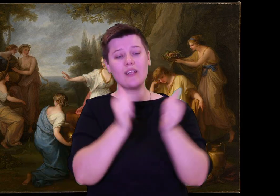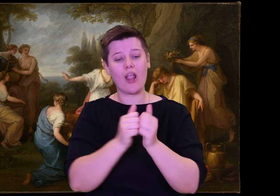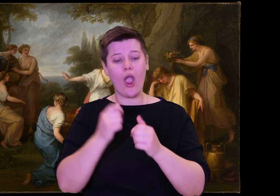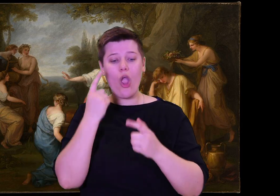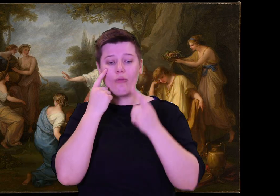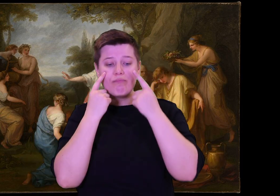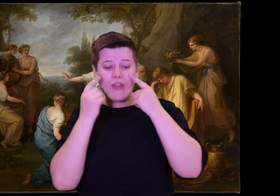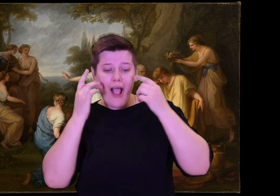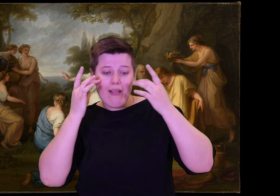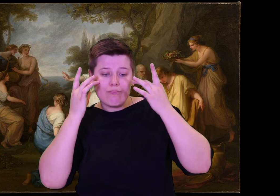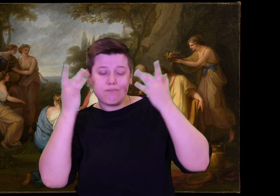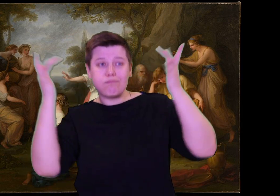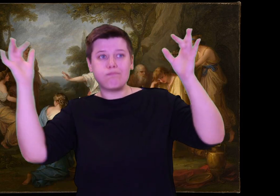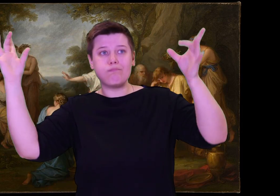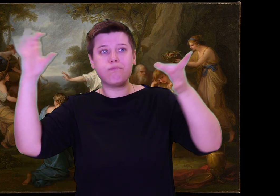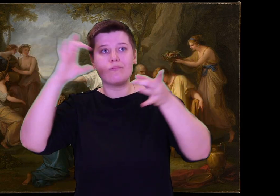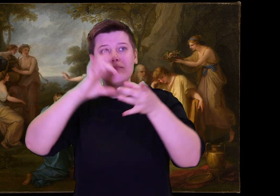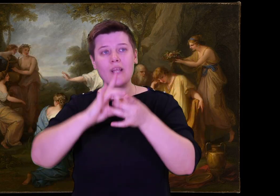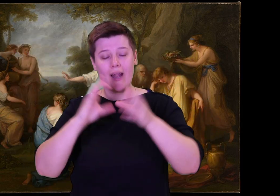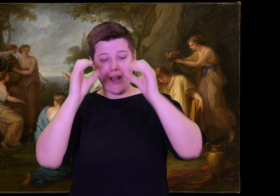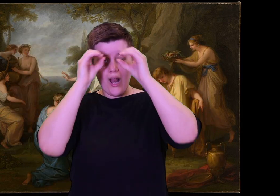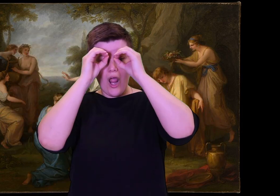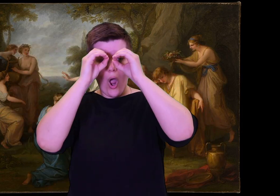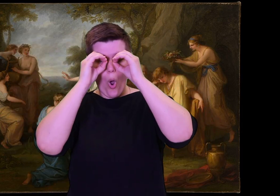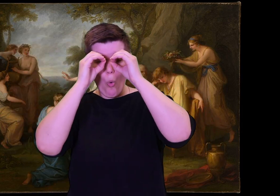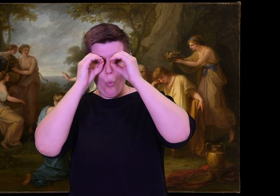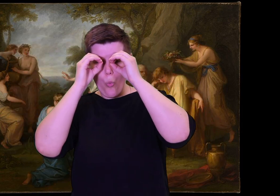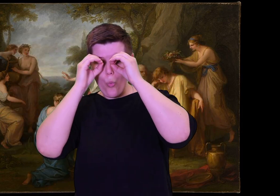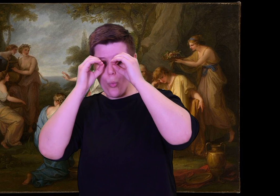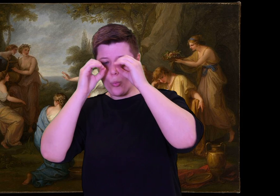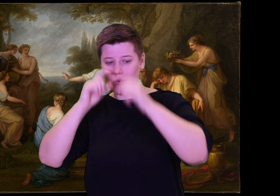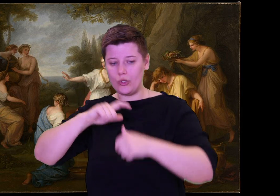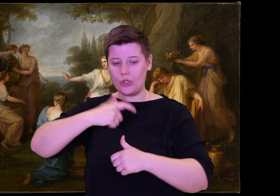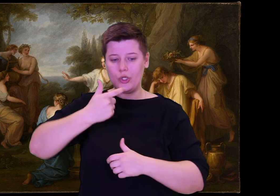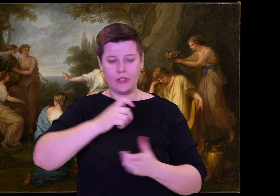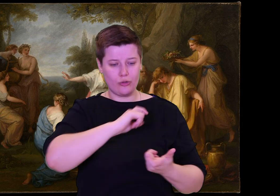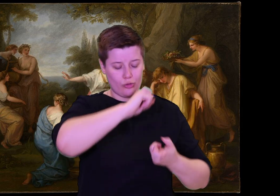I want to give you a precious, pretty treasure as a keepsake to mark our special friendship."